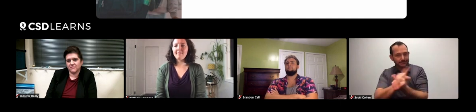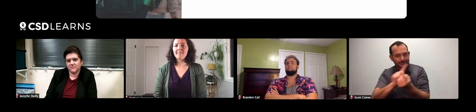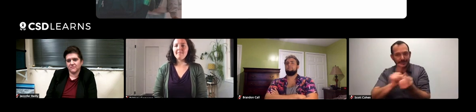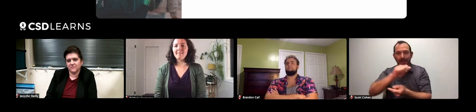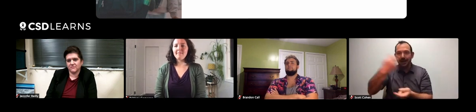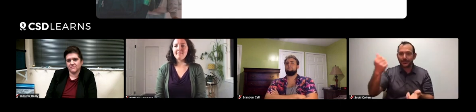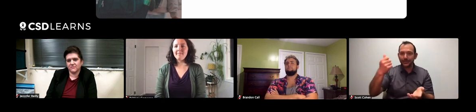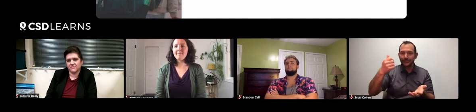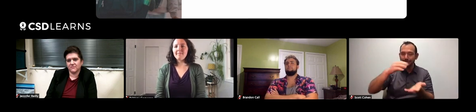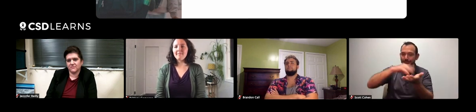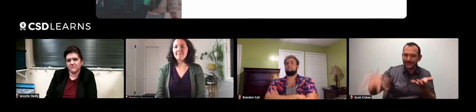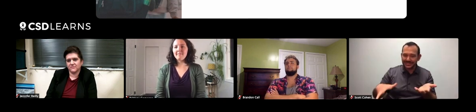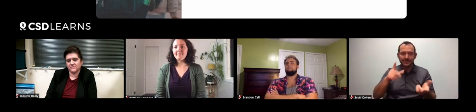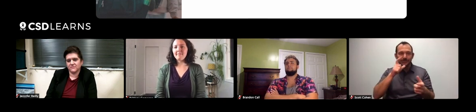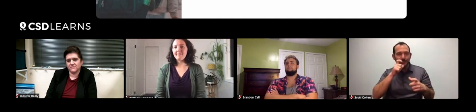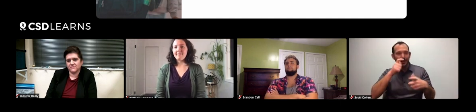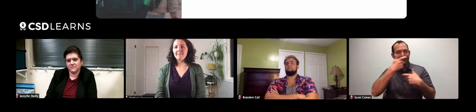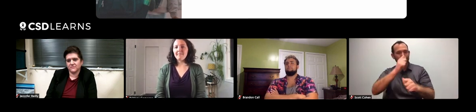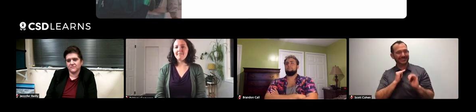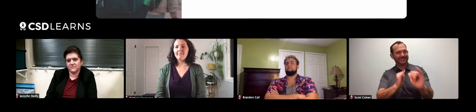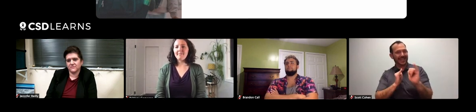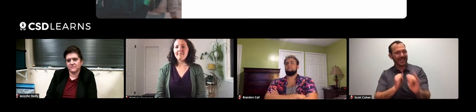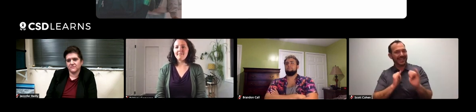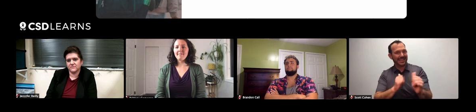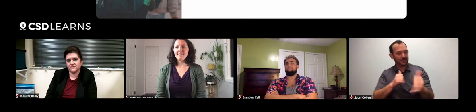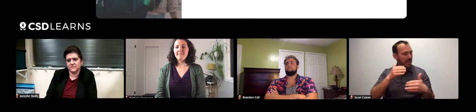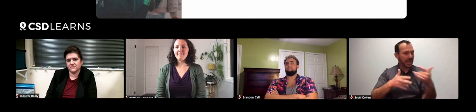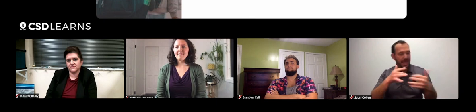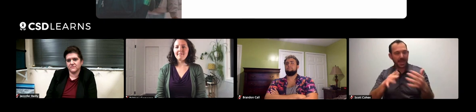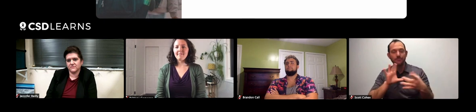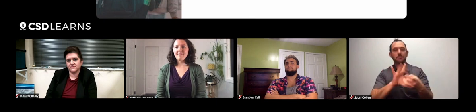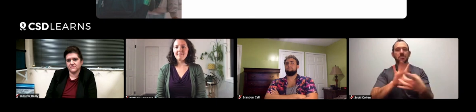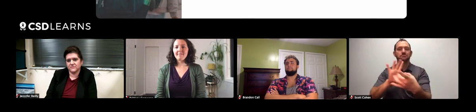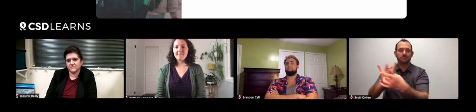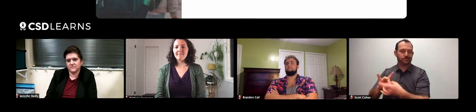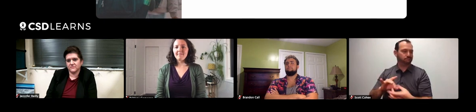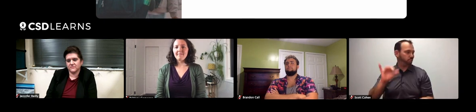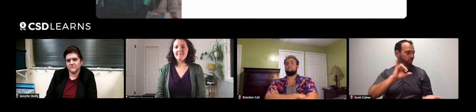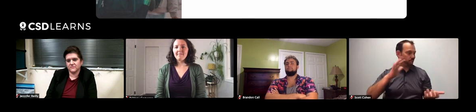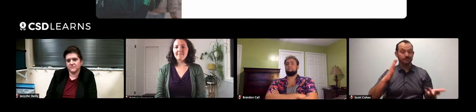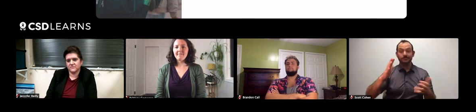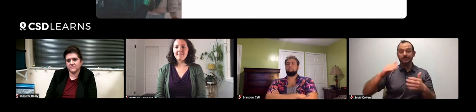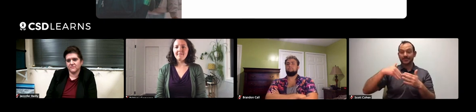and meet other students that share similar interests and engage and make connections with those folks as well.